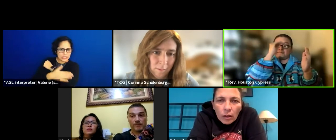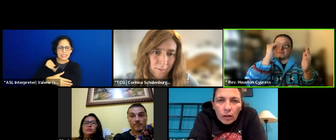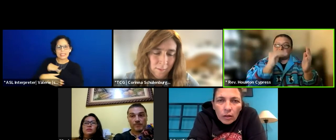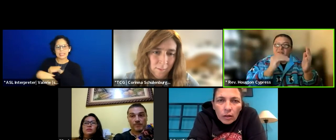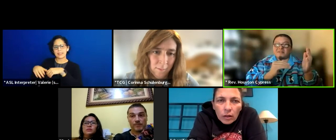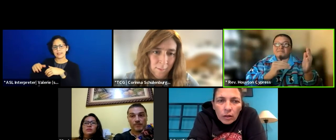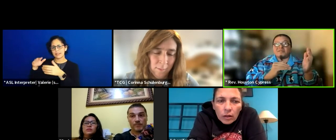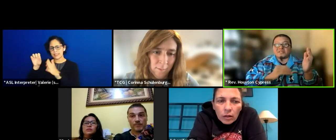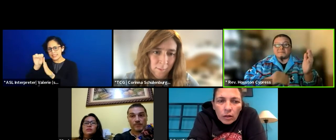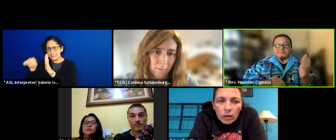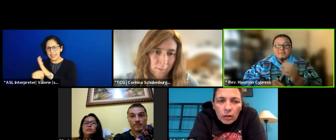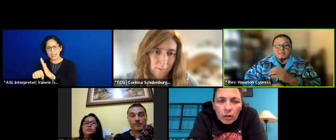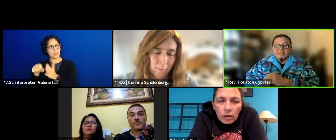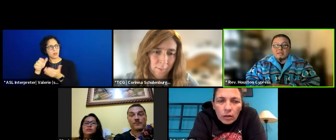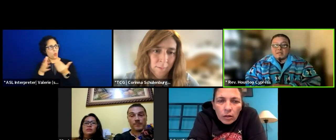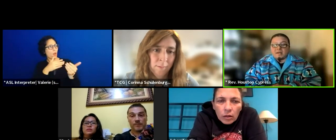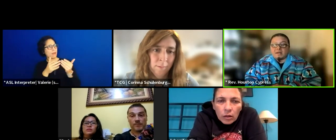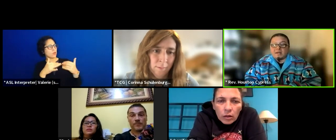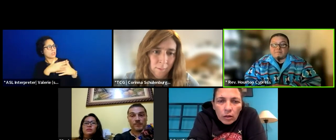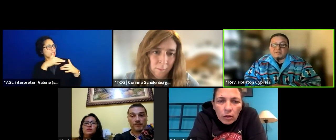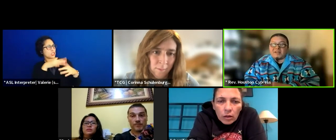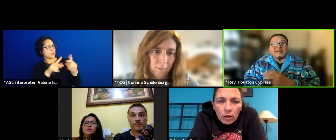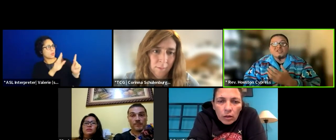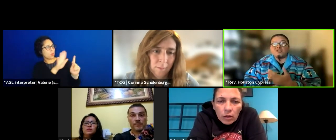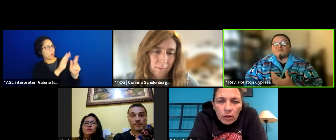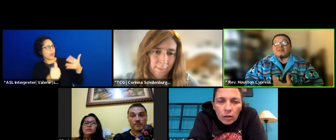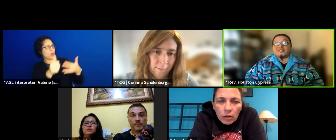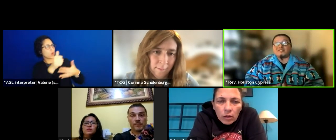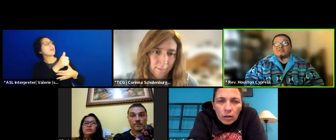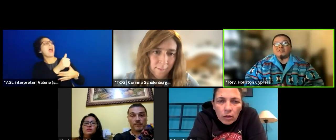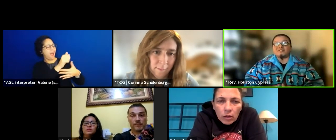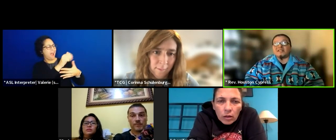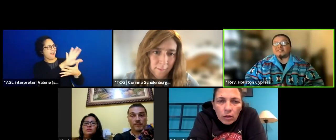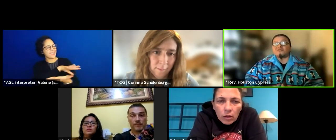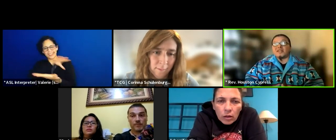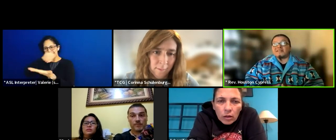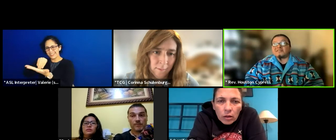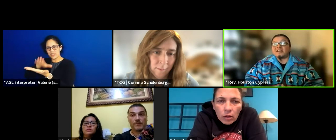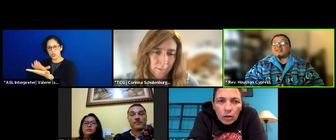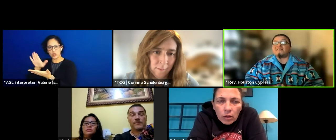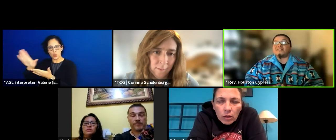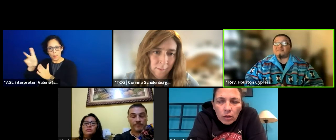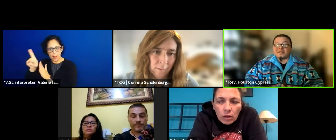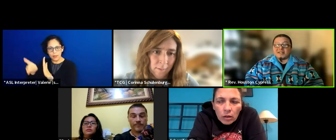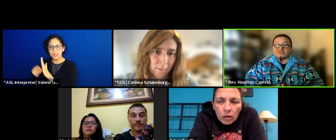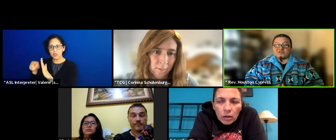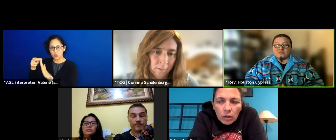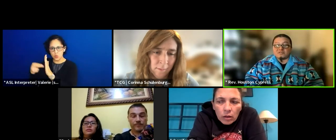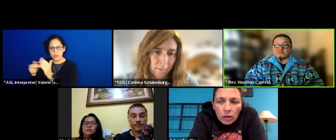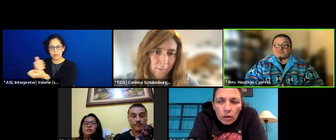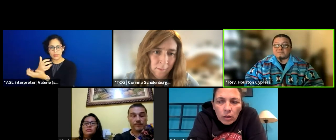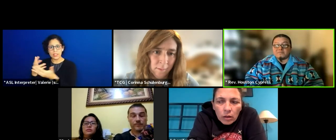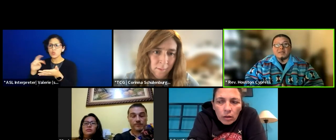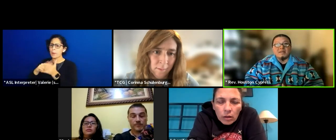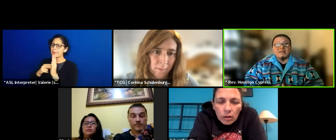and put it on the books. We gotta show up for nature. So that's creative solidarity with the natural world too.